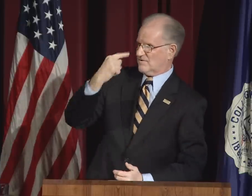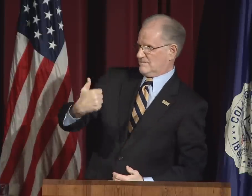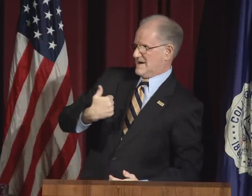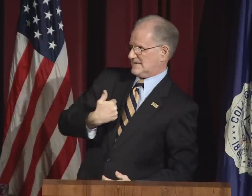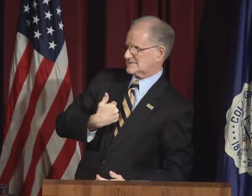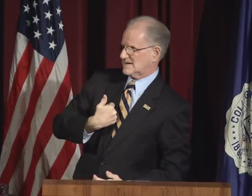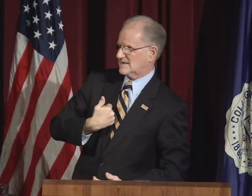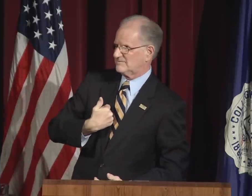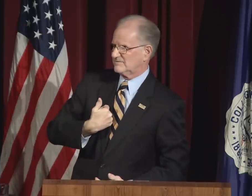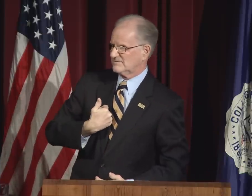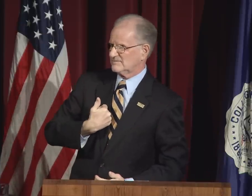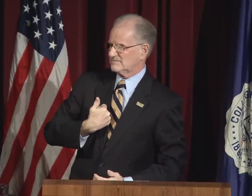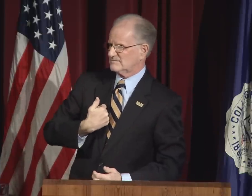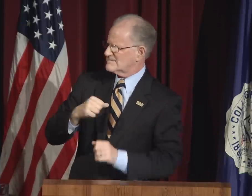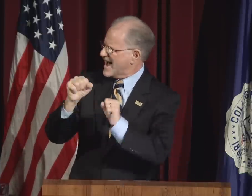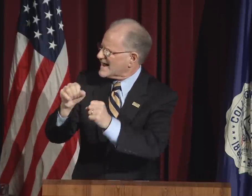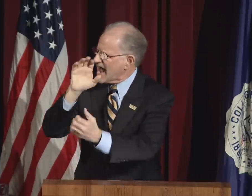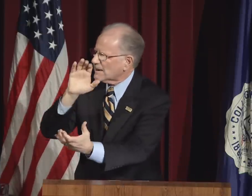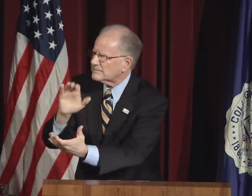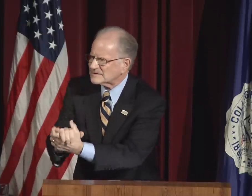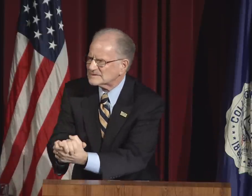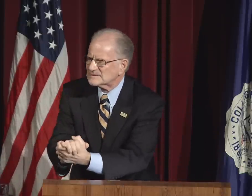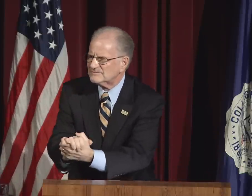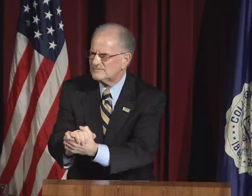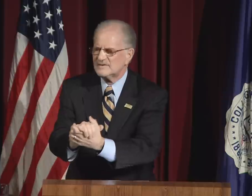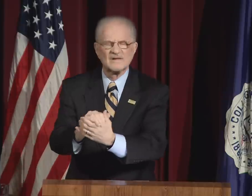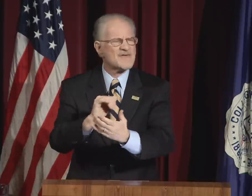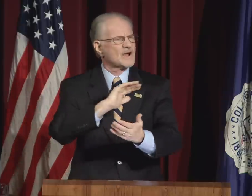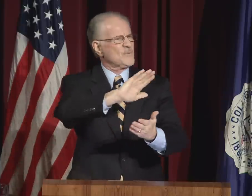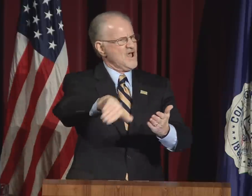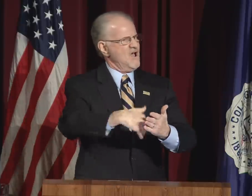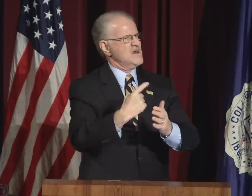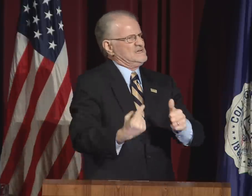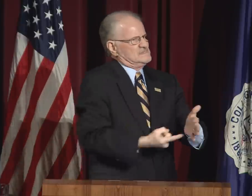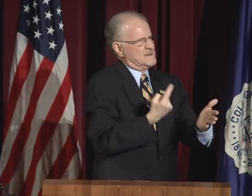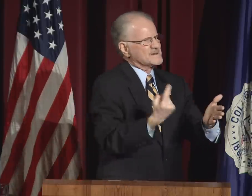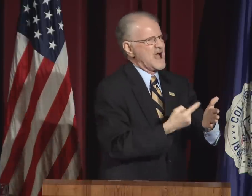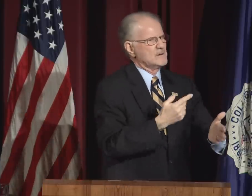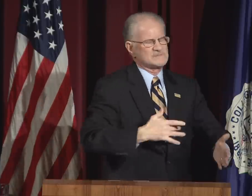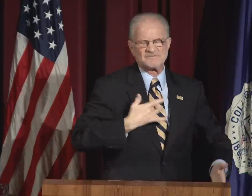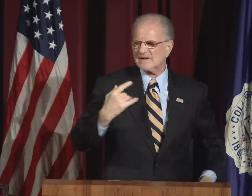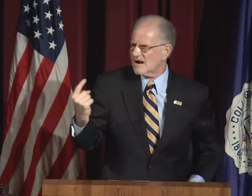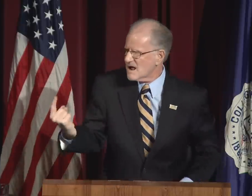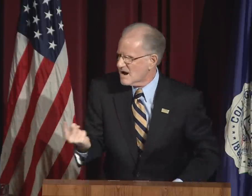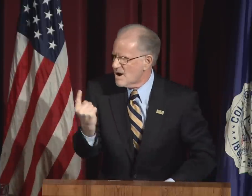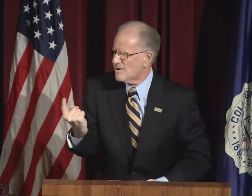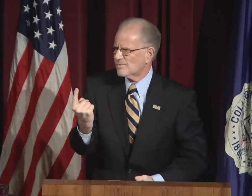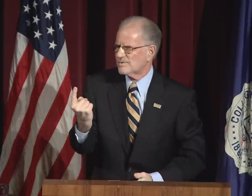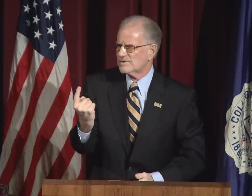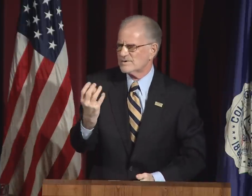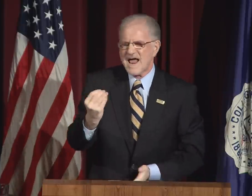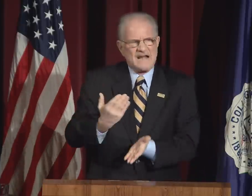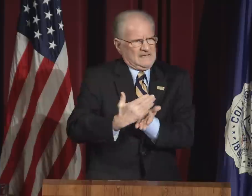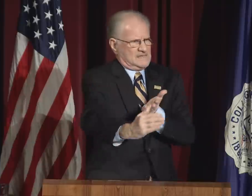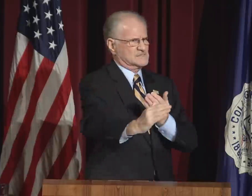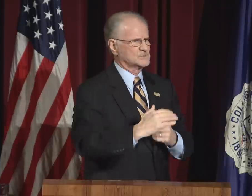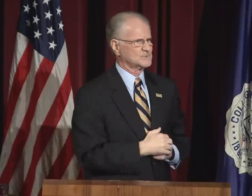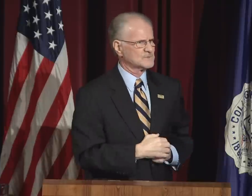what life is like for anyone else. So I can speak only for myself. But I can believe